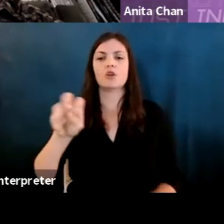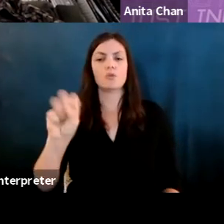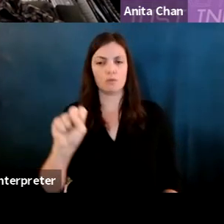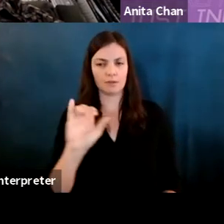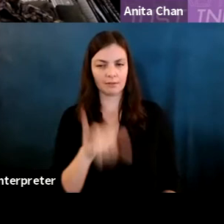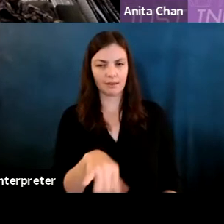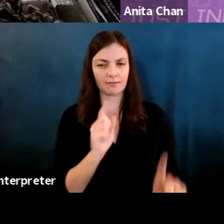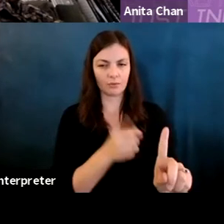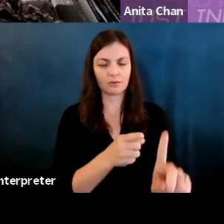Fernanda Viegas: yeah great question.